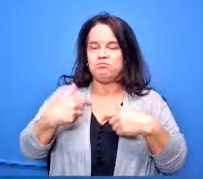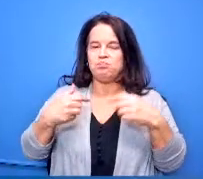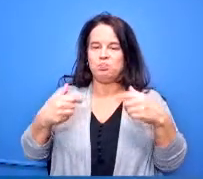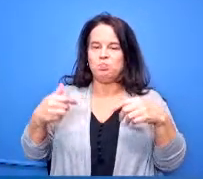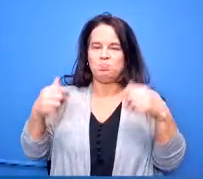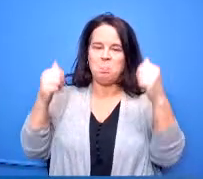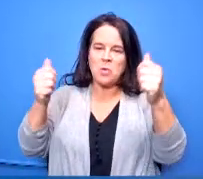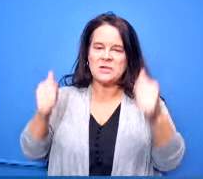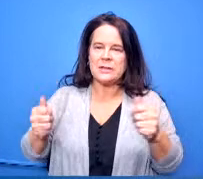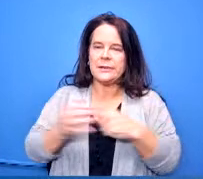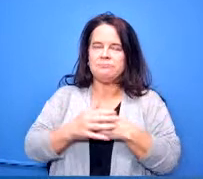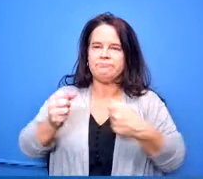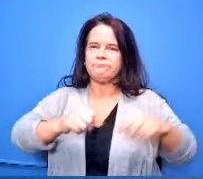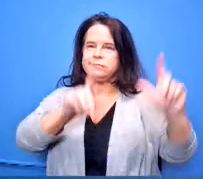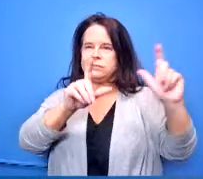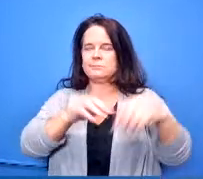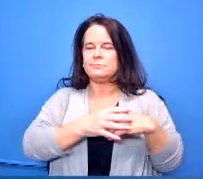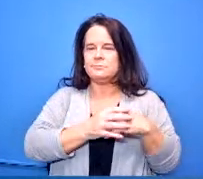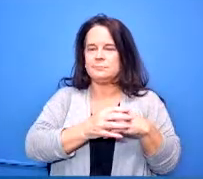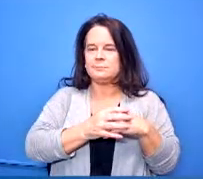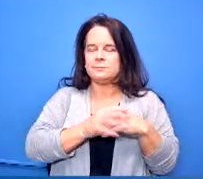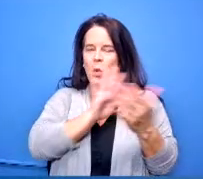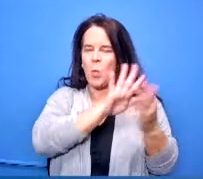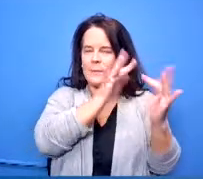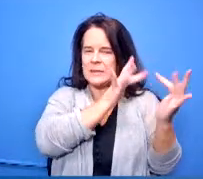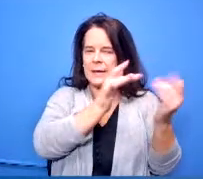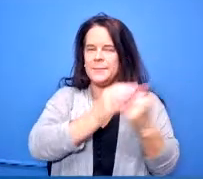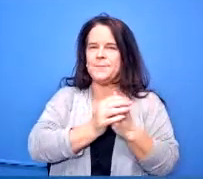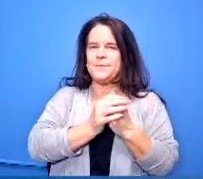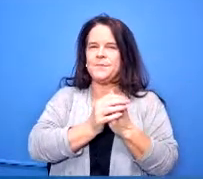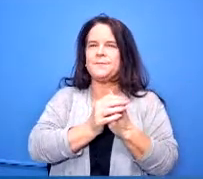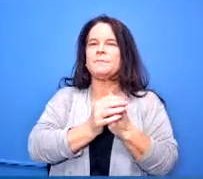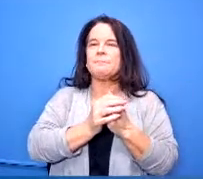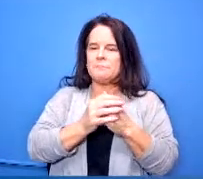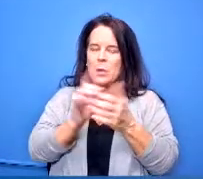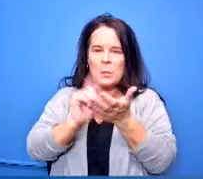about about a hundred copies and deliver them to the middle school so that the counselors can